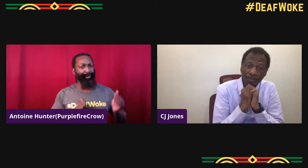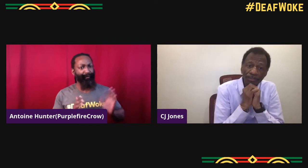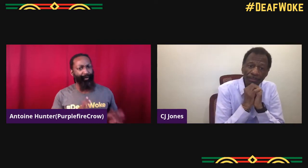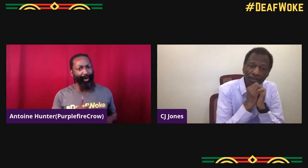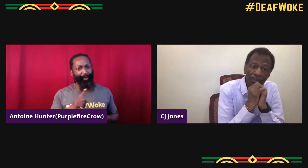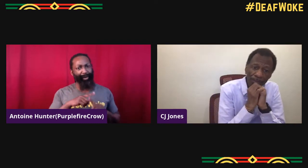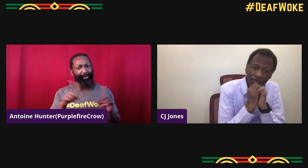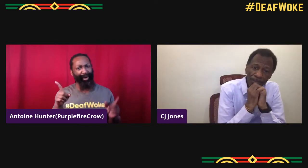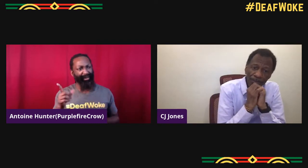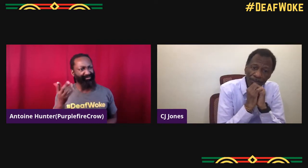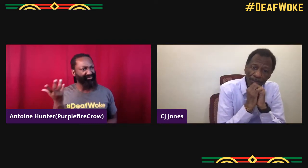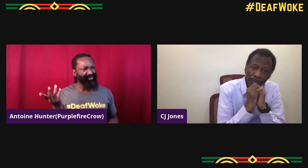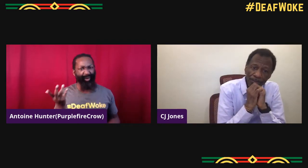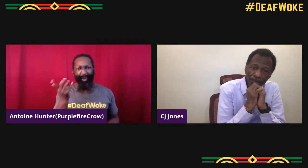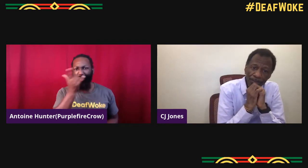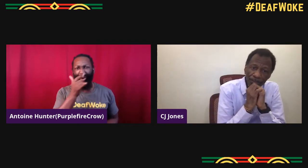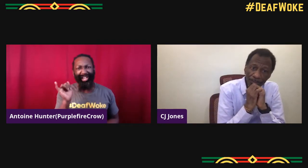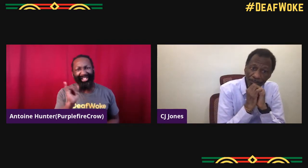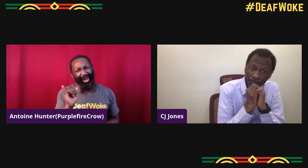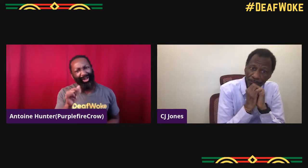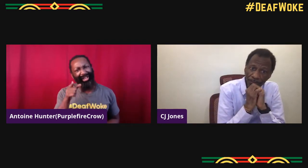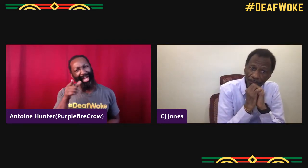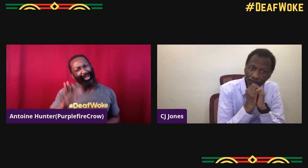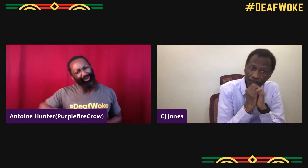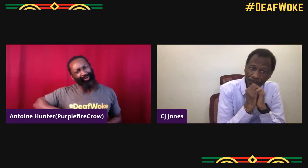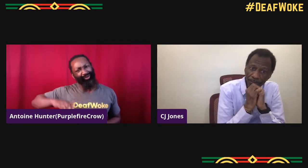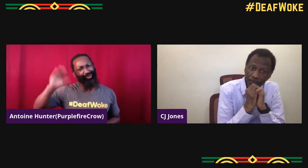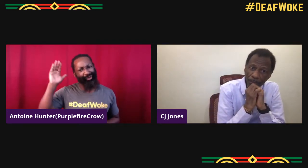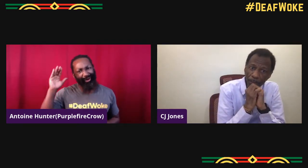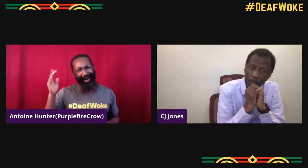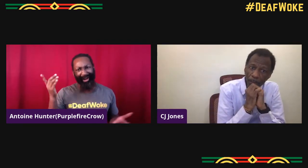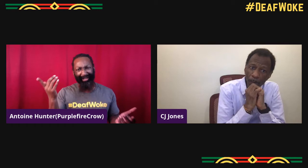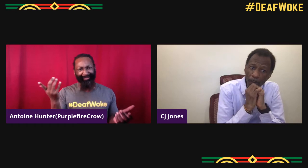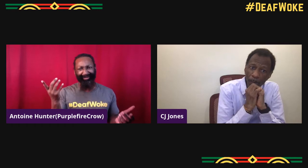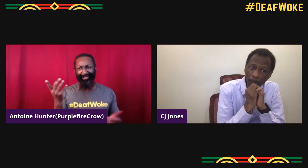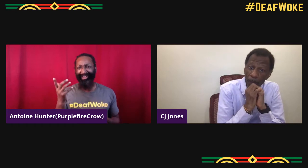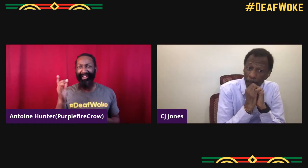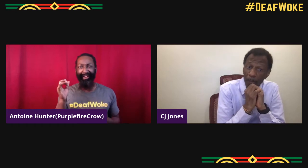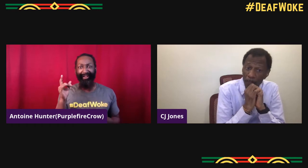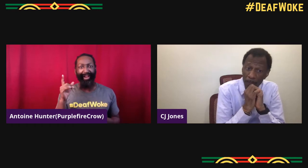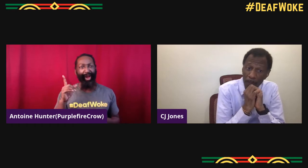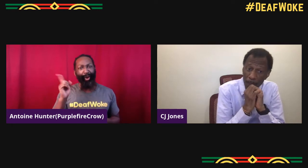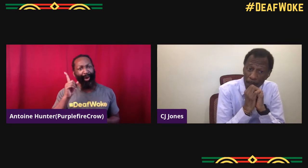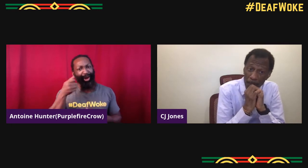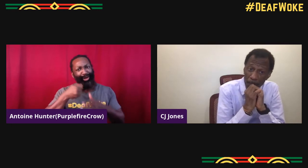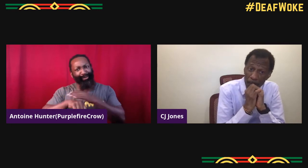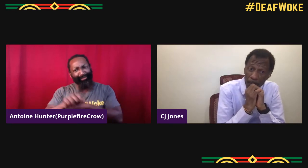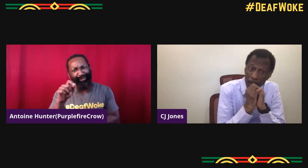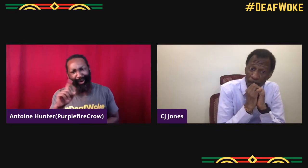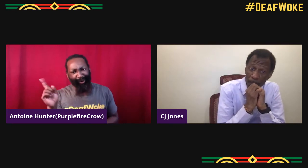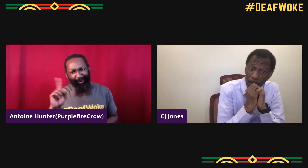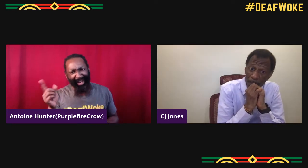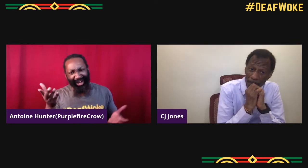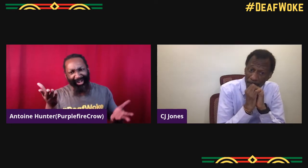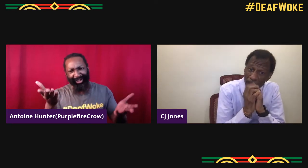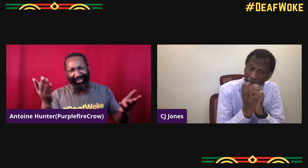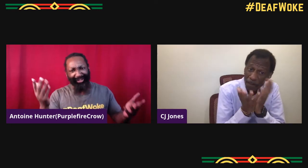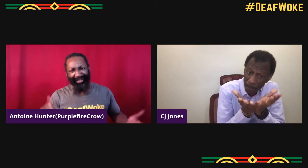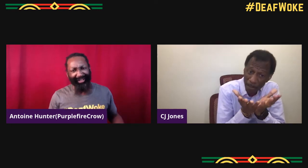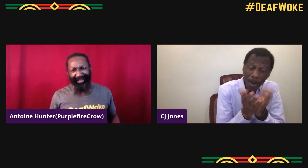Many people know you as an actor and a performer, but they don't know your story of where you grew up,